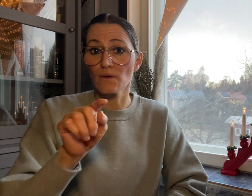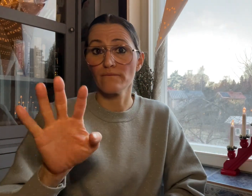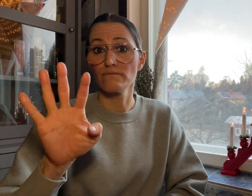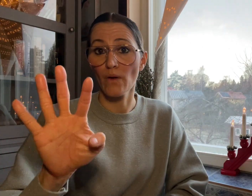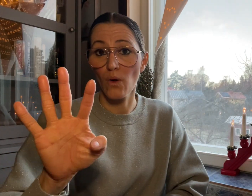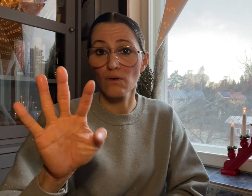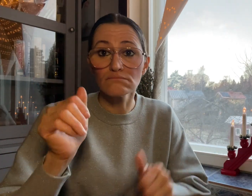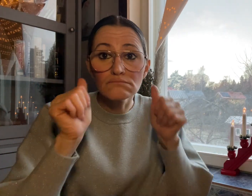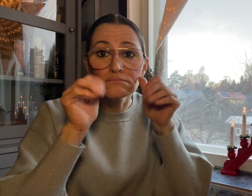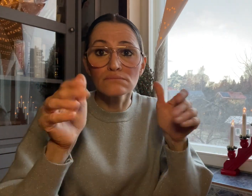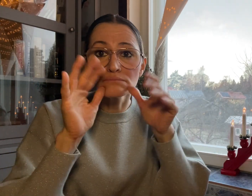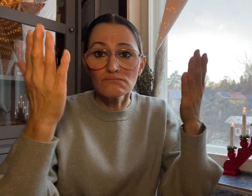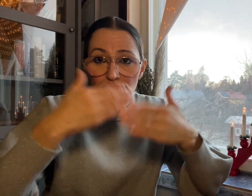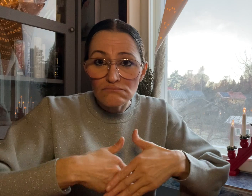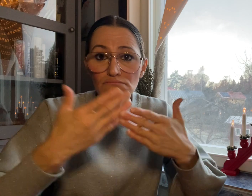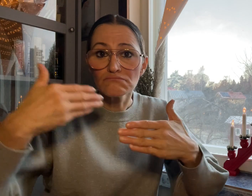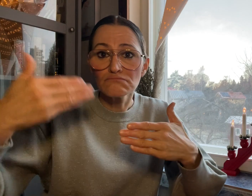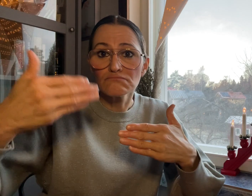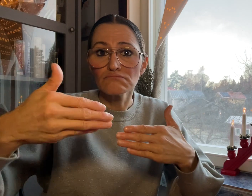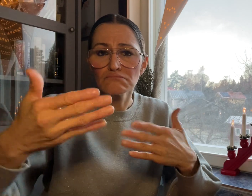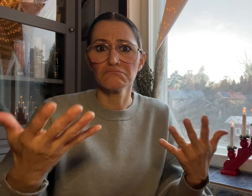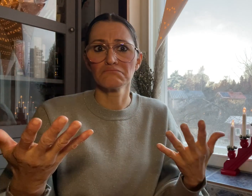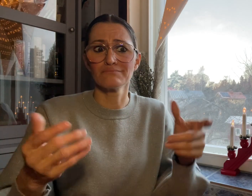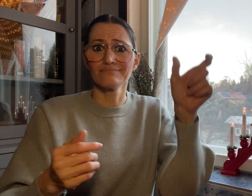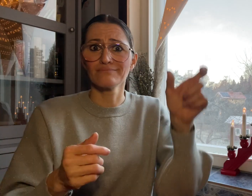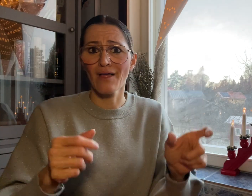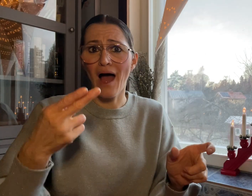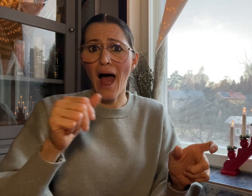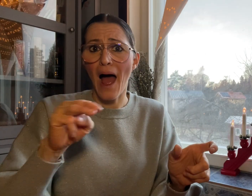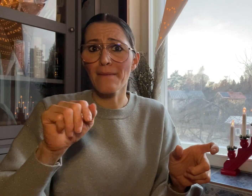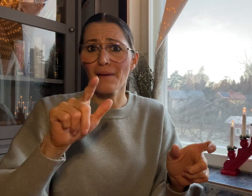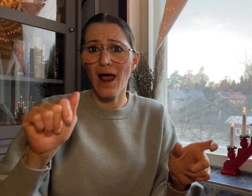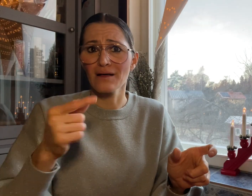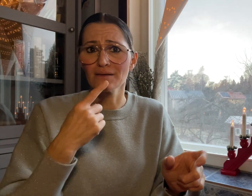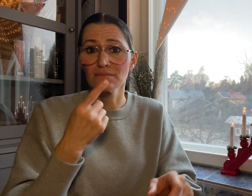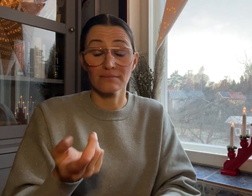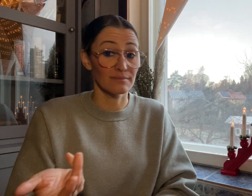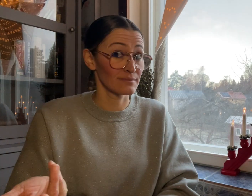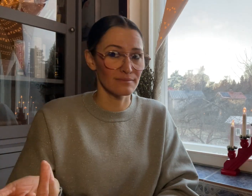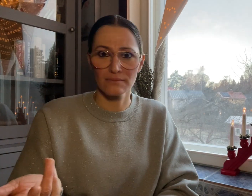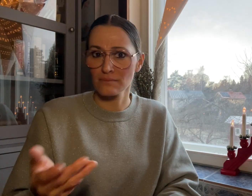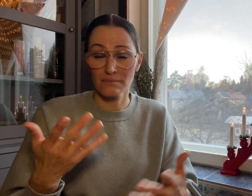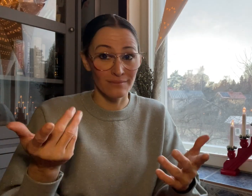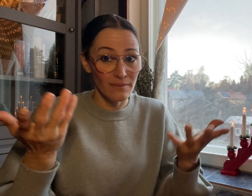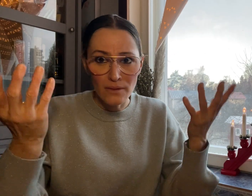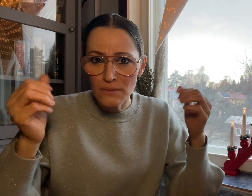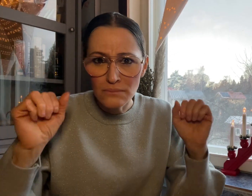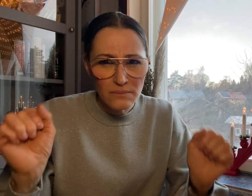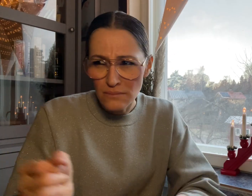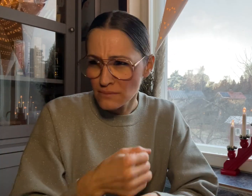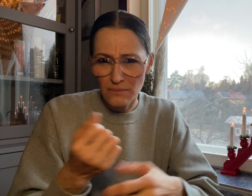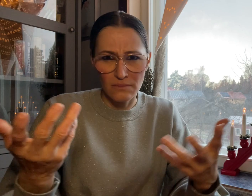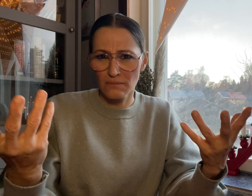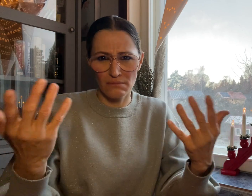Hämälä says it is unfair to not be able to receive